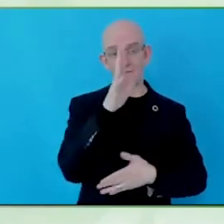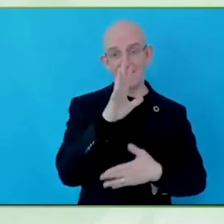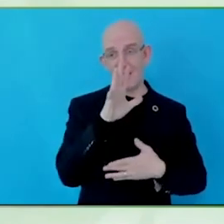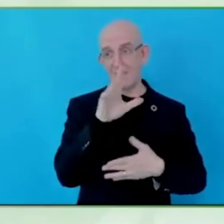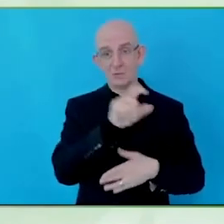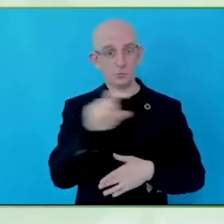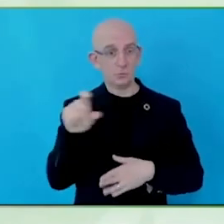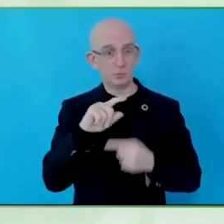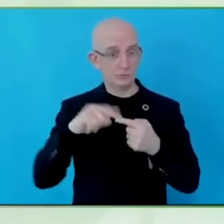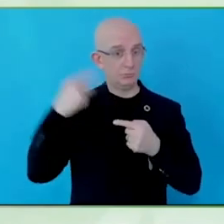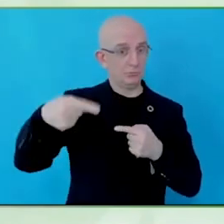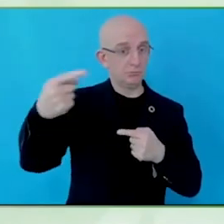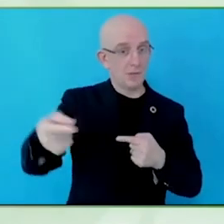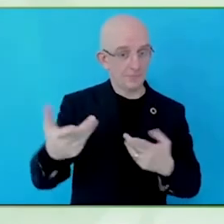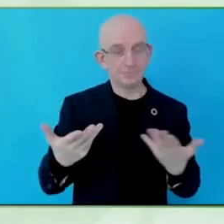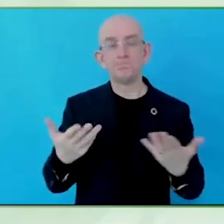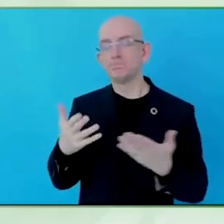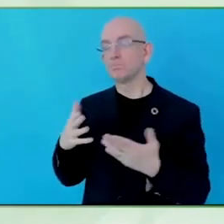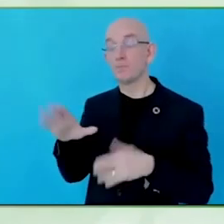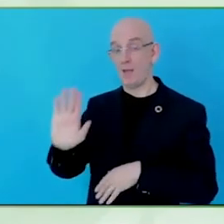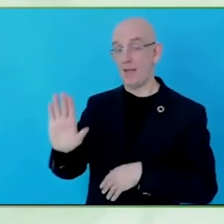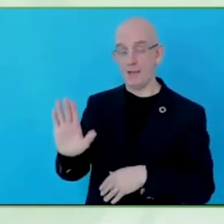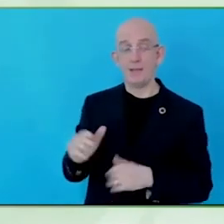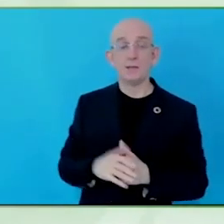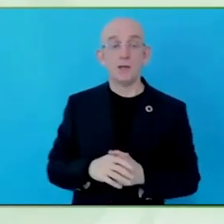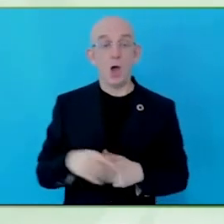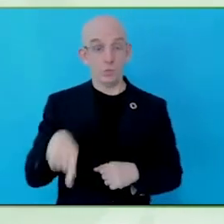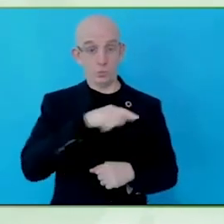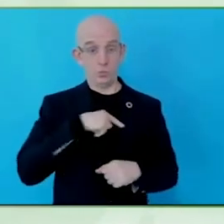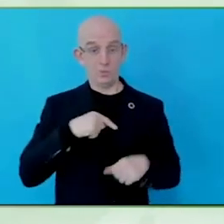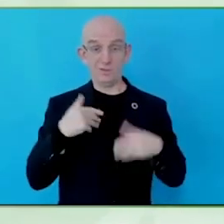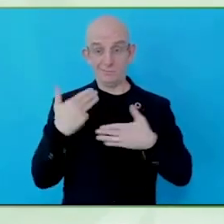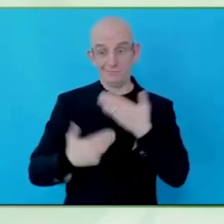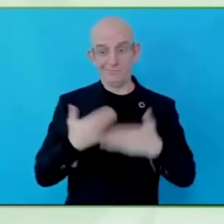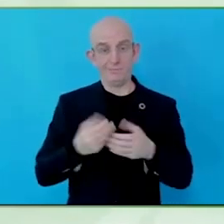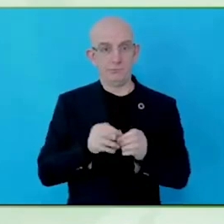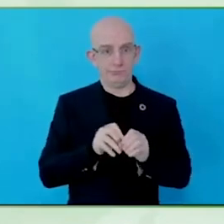disability, that we have been engaging with four inclusive